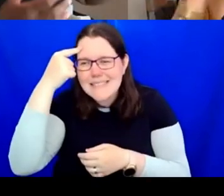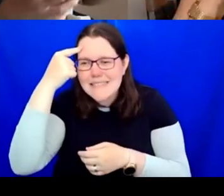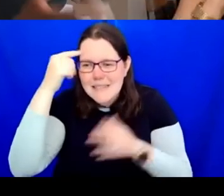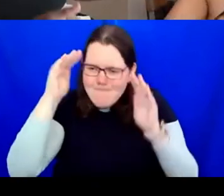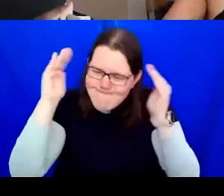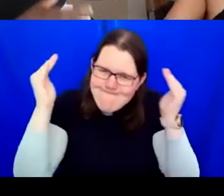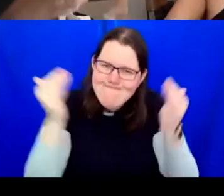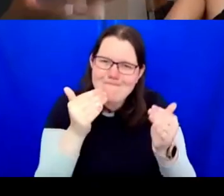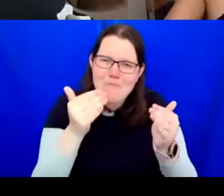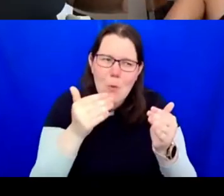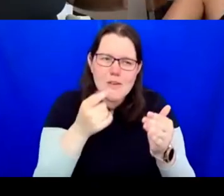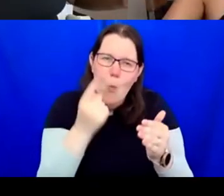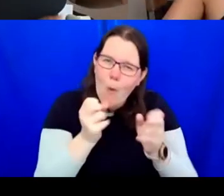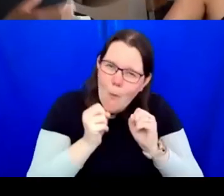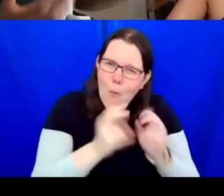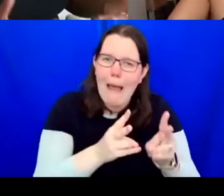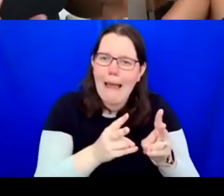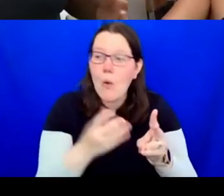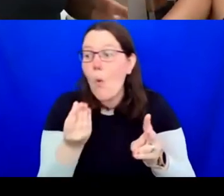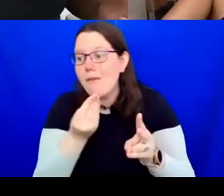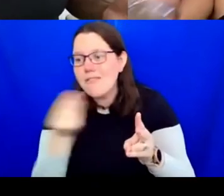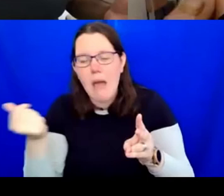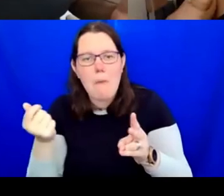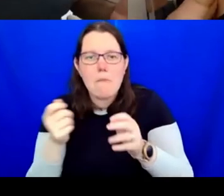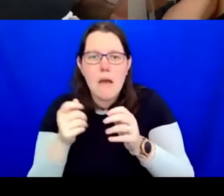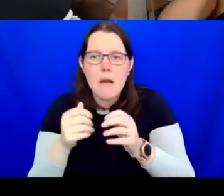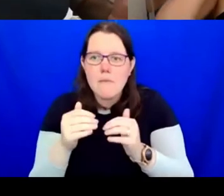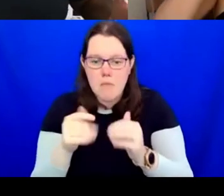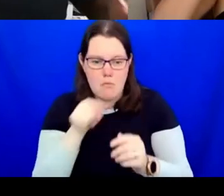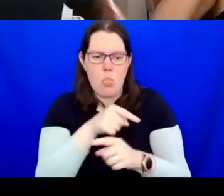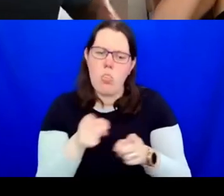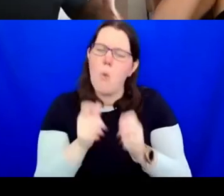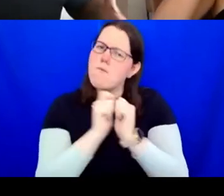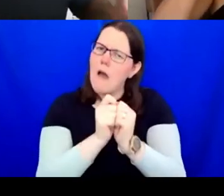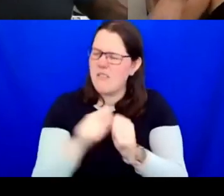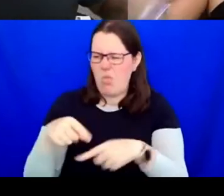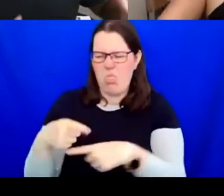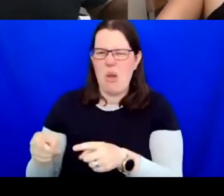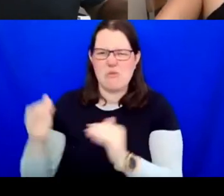value certain people over others, and some people might be on the autistic spectrum or whatever,